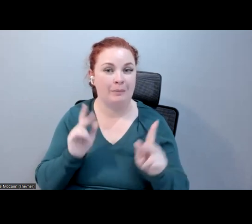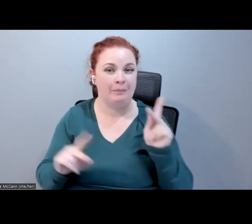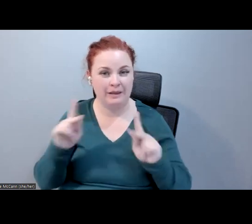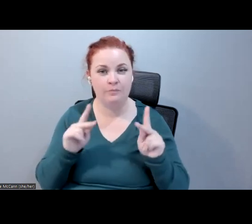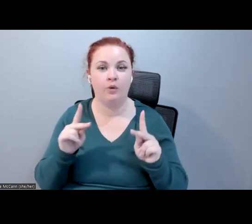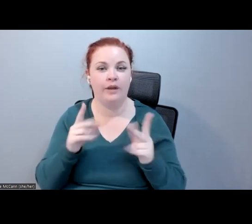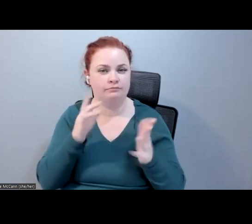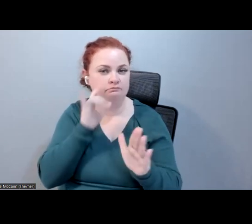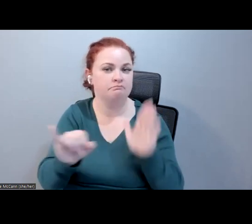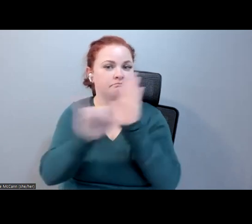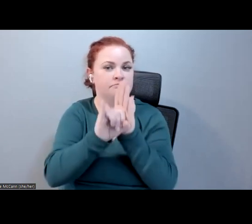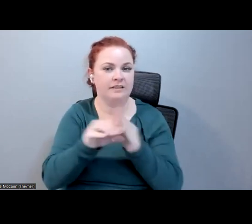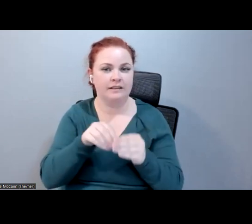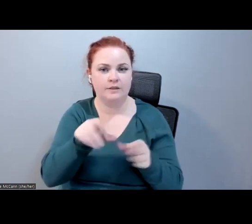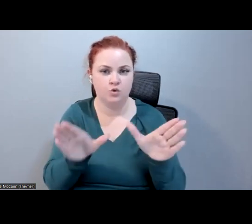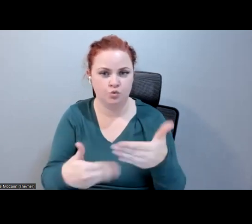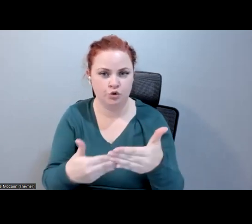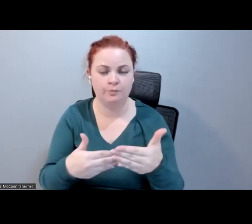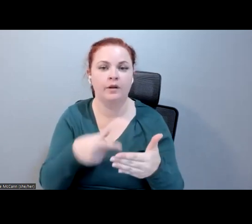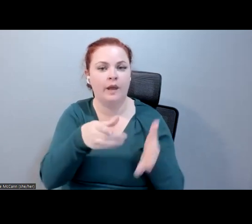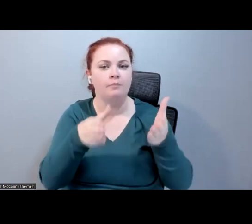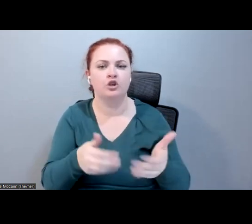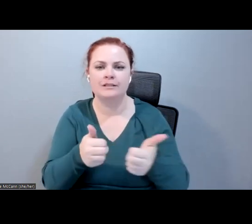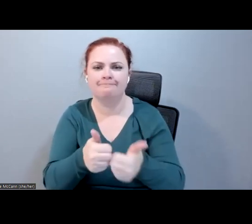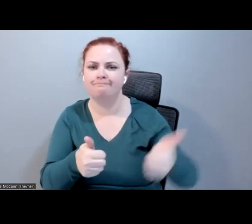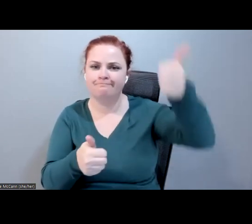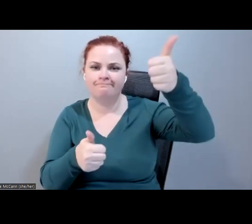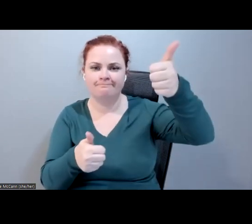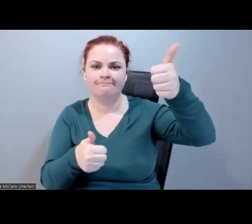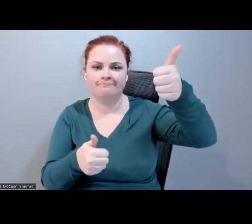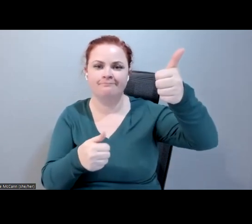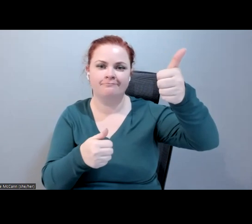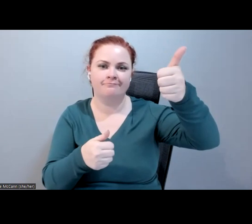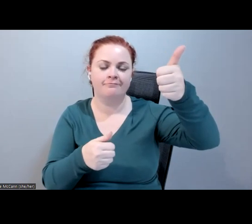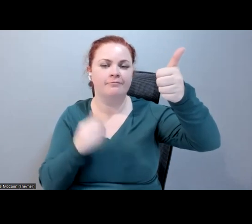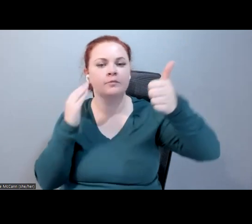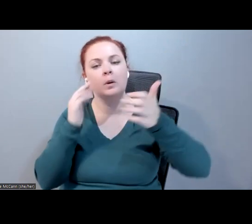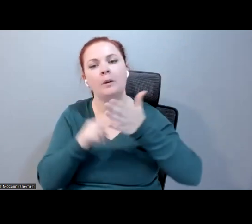to be like -- if you think about in Zoom or something, you have